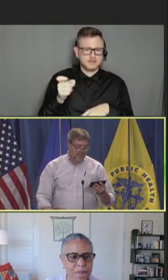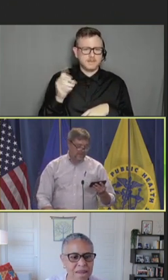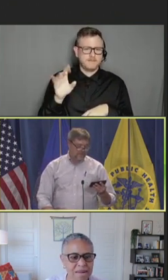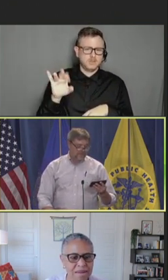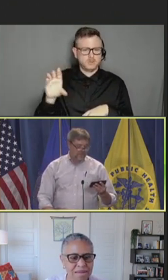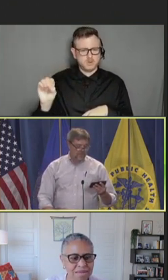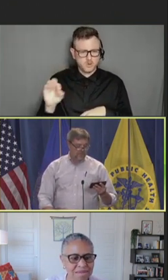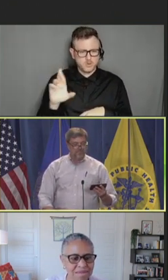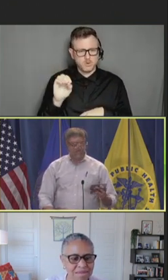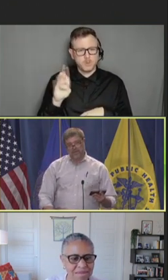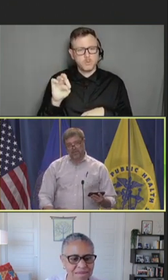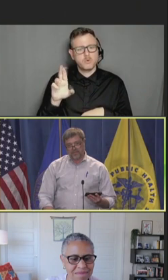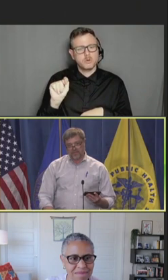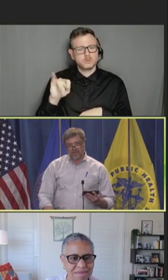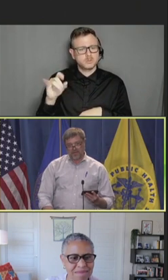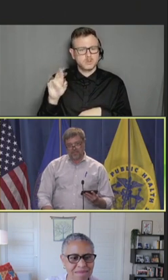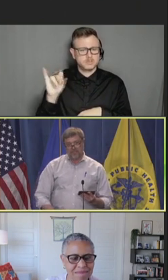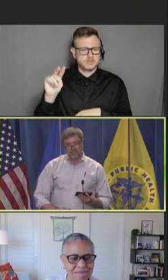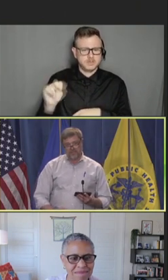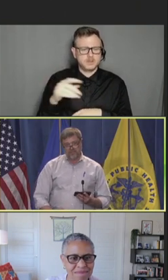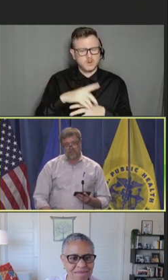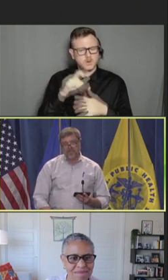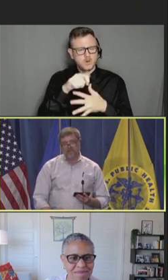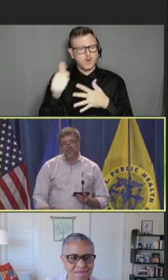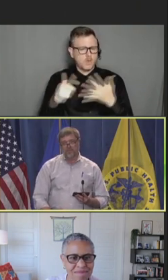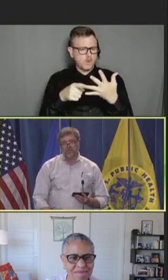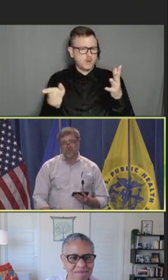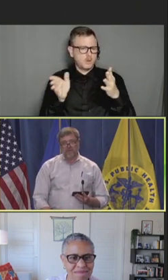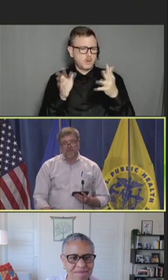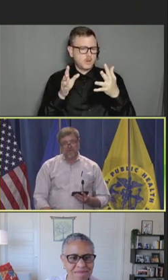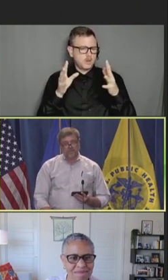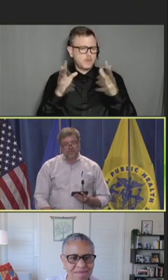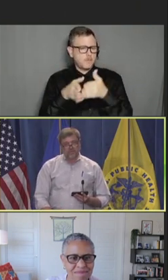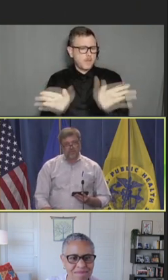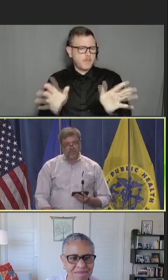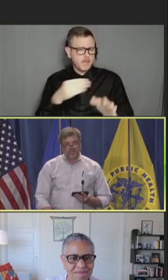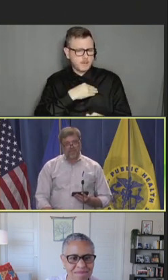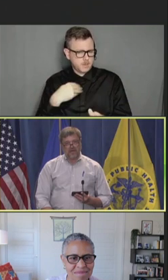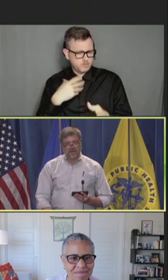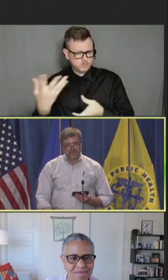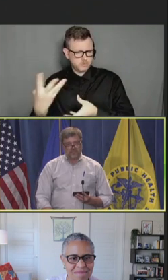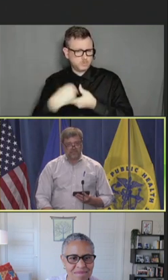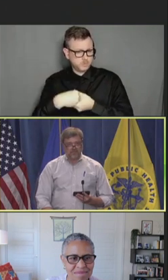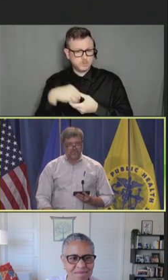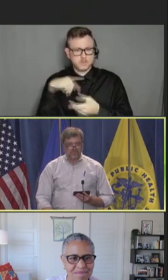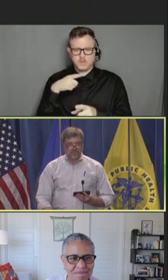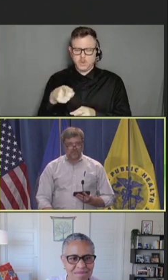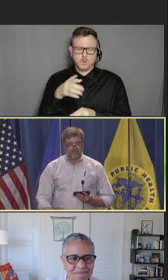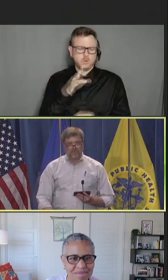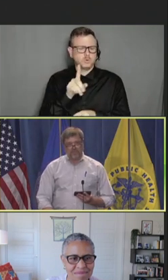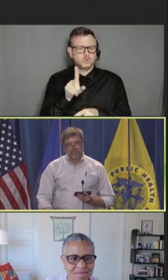And then several public members that we have who truly are experts in the field that bring